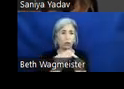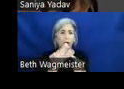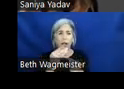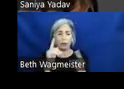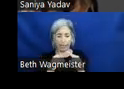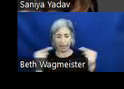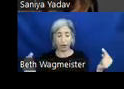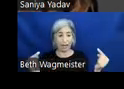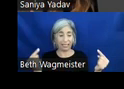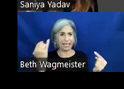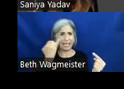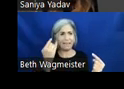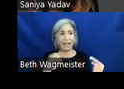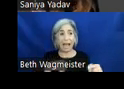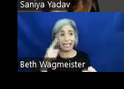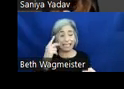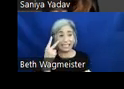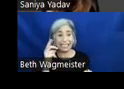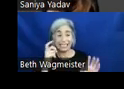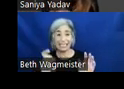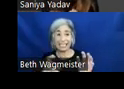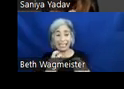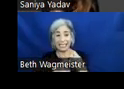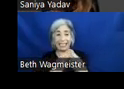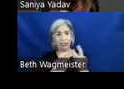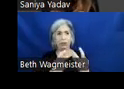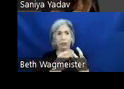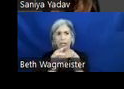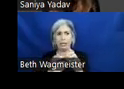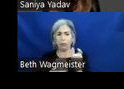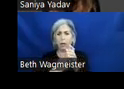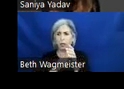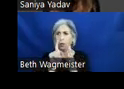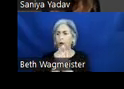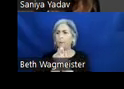I realize this is an issue, it takes me one minute to change that button across the entire platform.